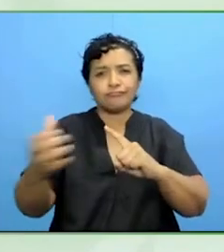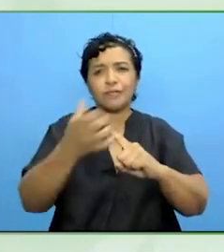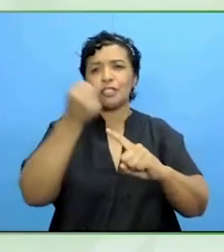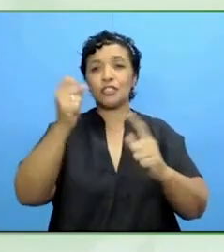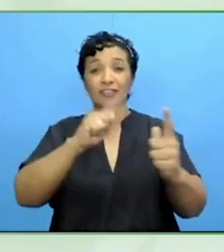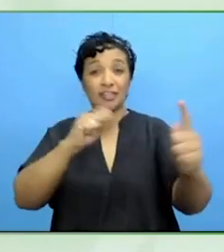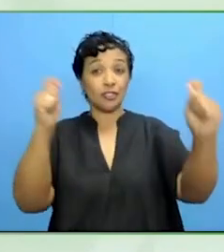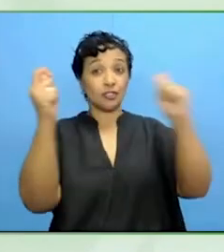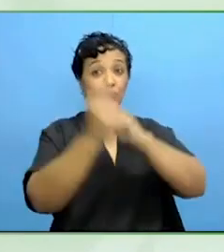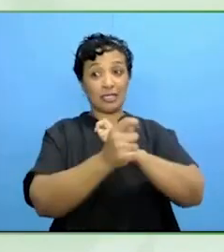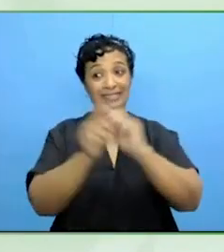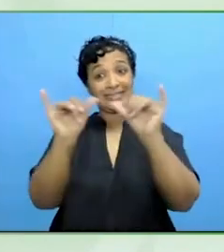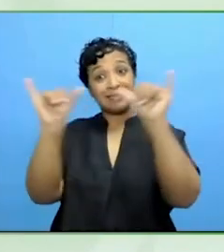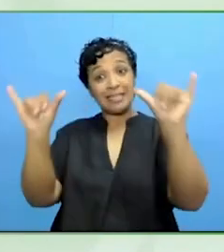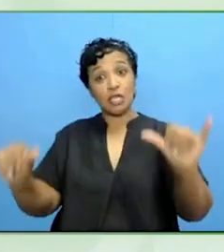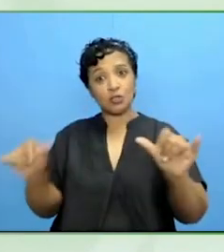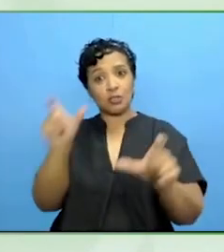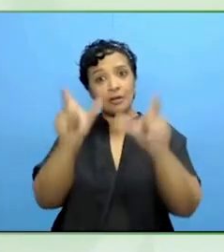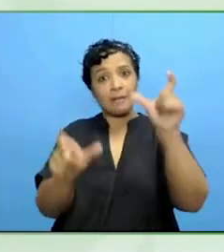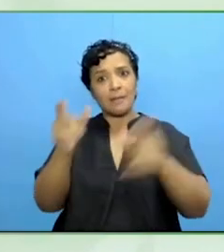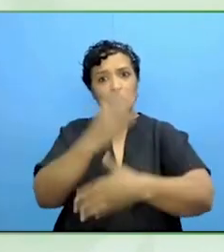Is that coming or are we being idealistic?